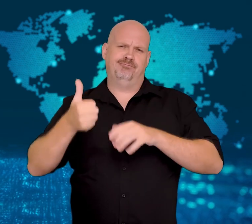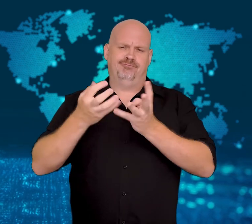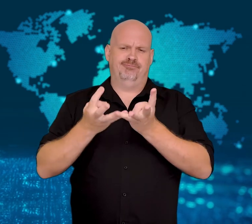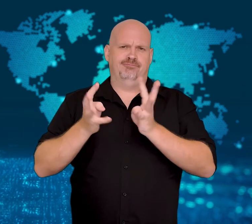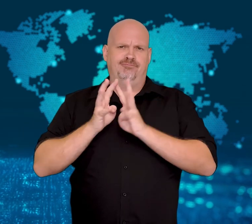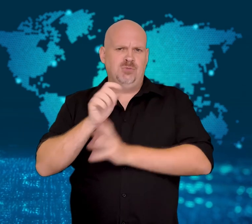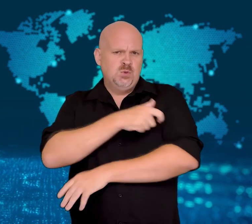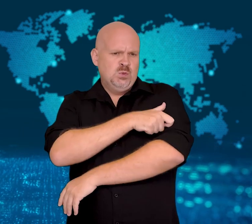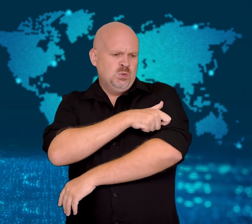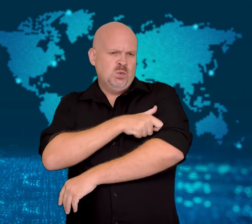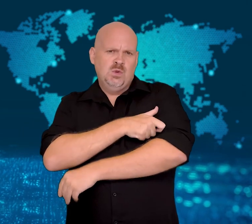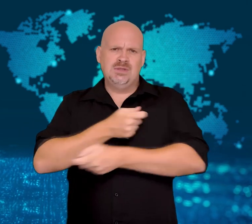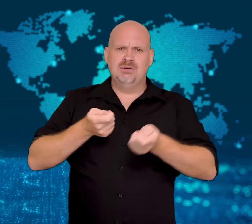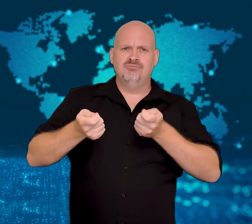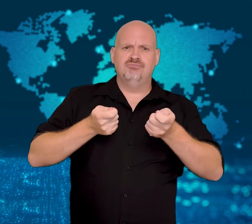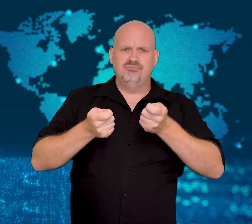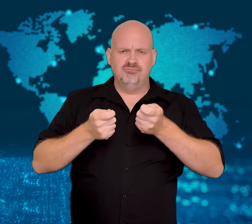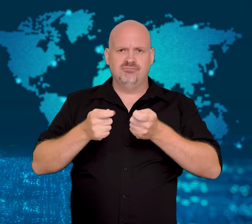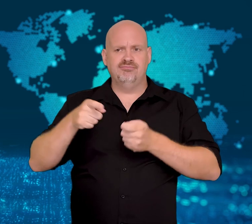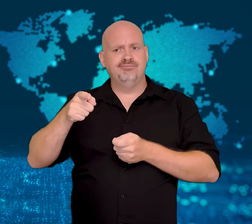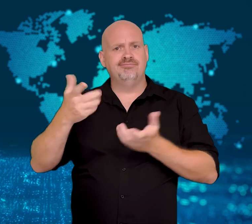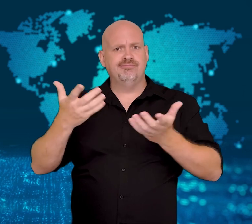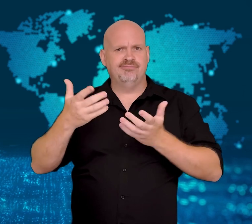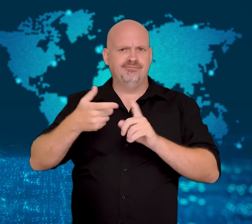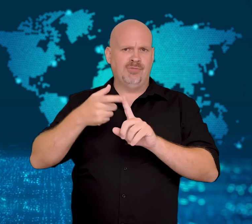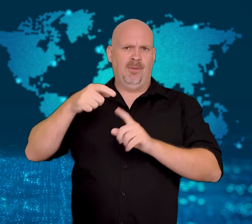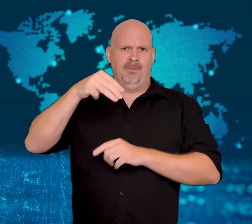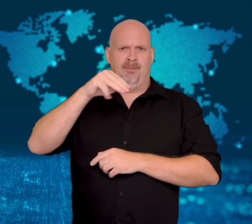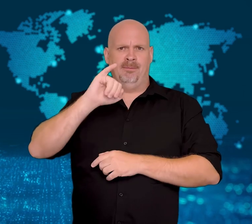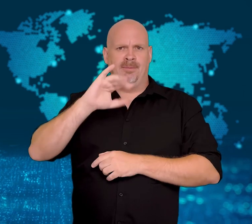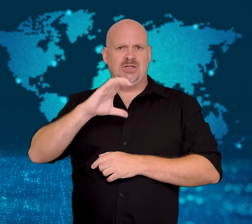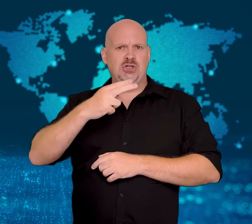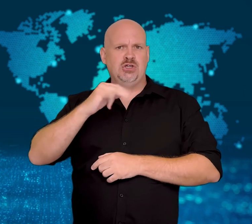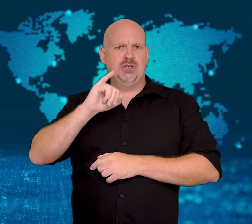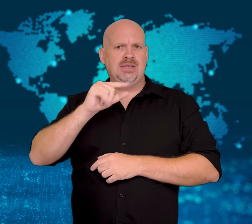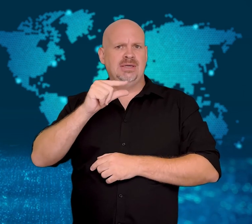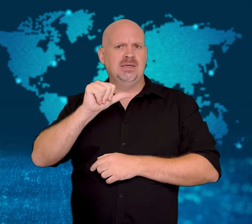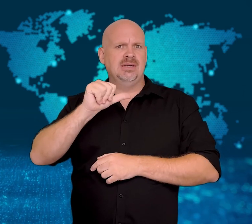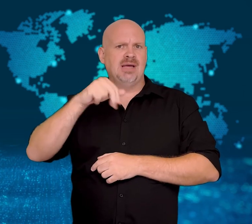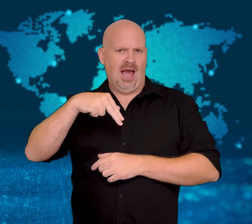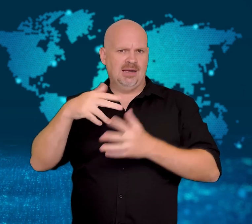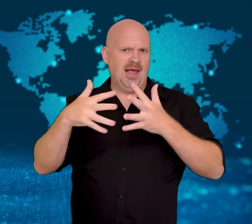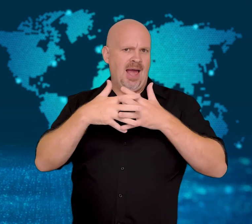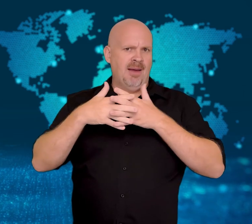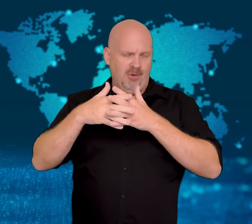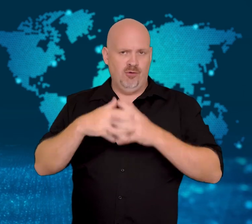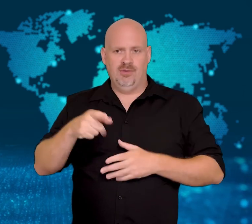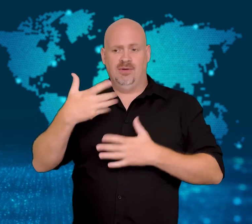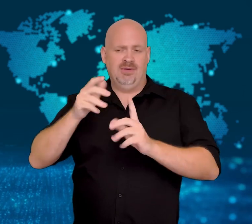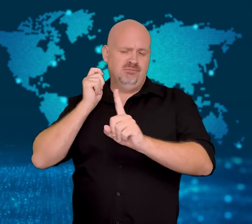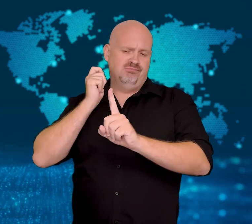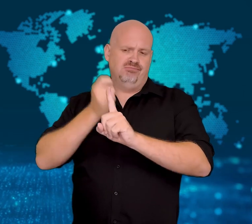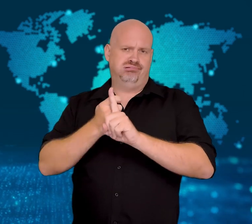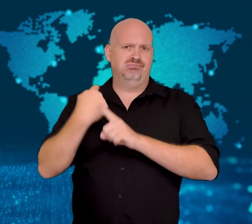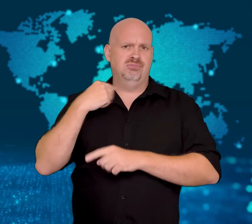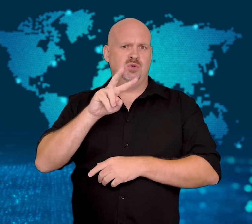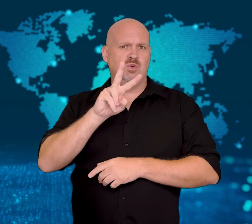Michigan, US, who was sentenced to prison in Russia in 2020.